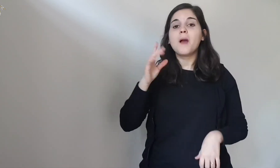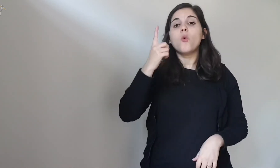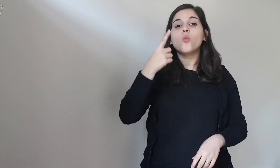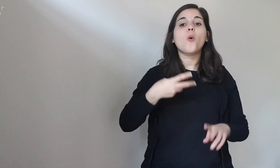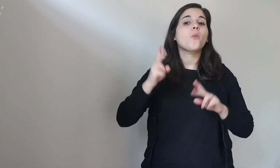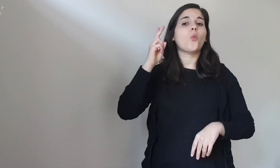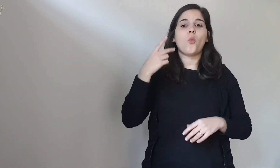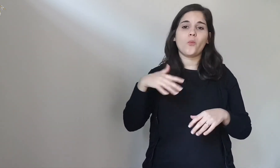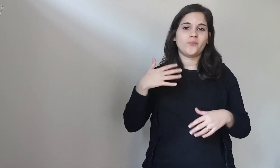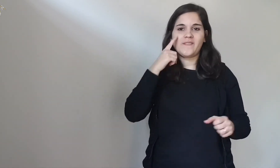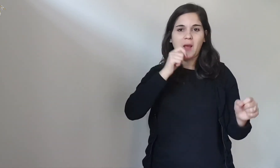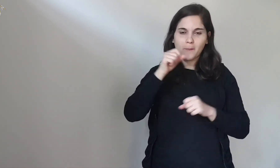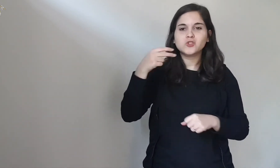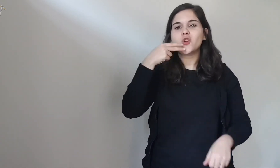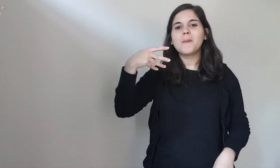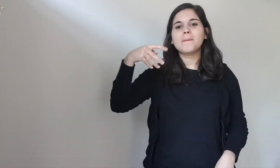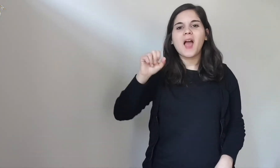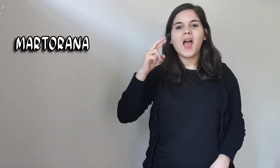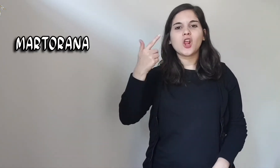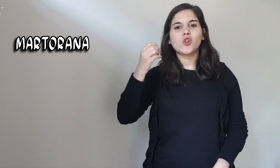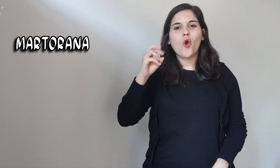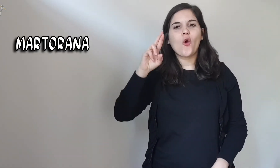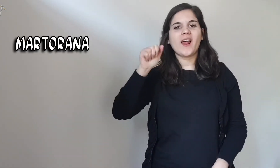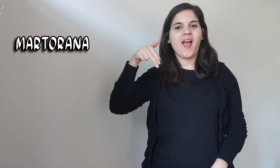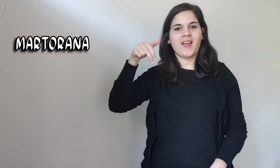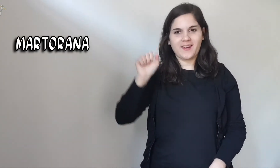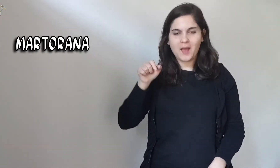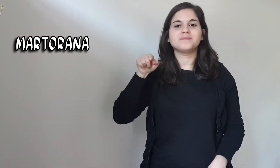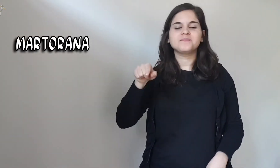but the best known is the martorana.